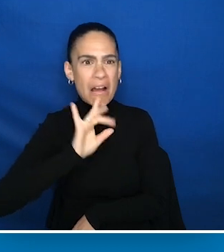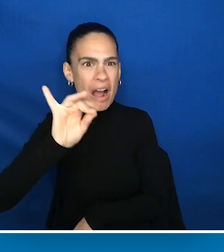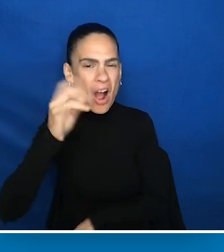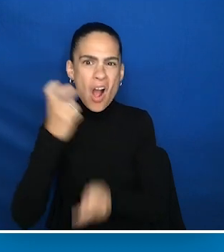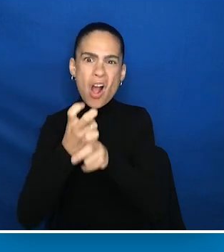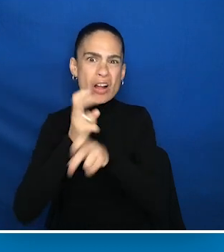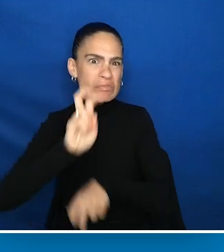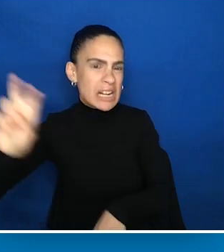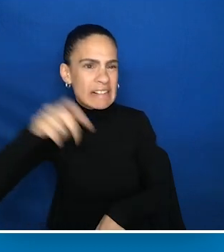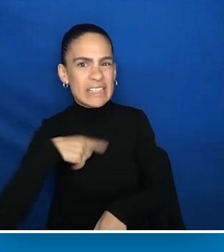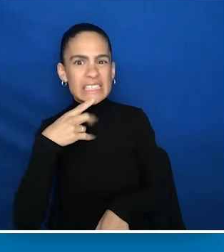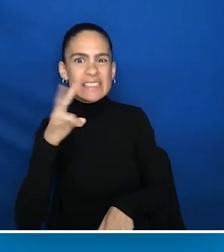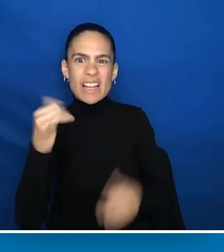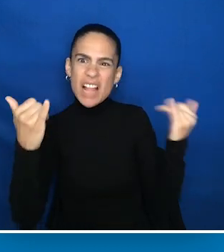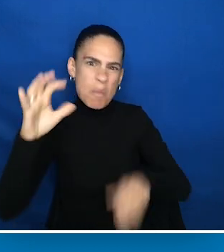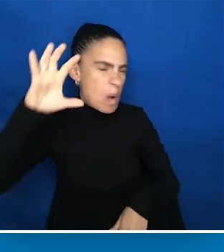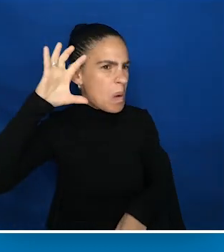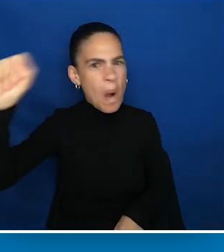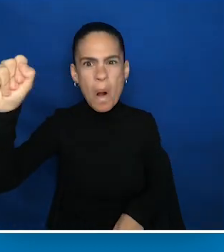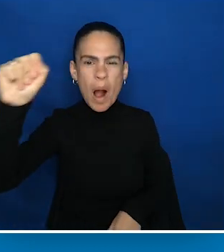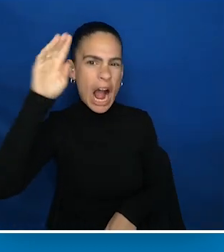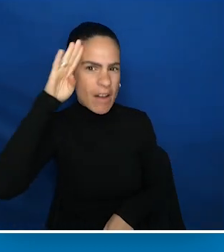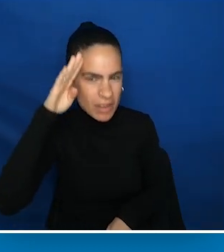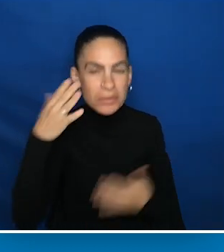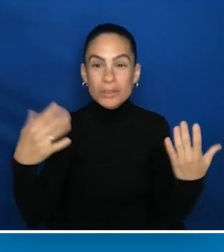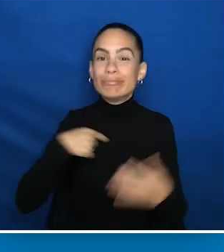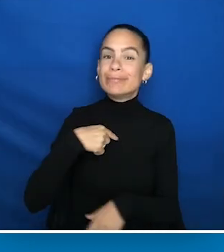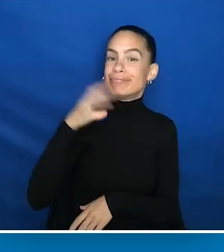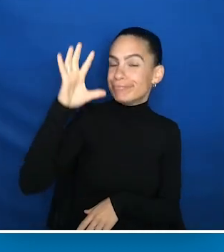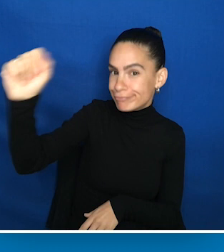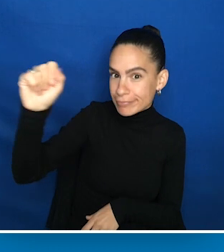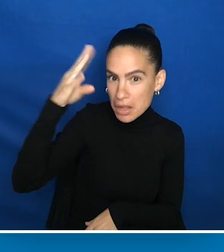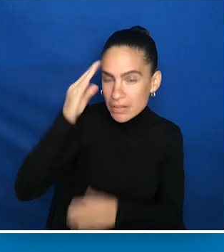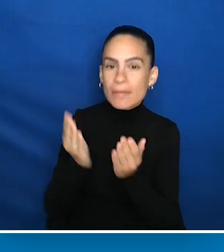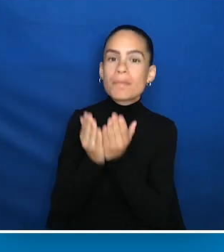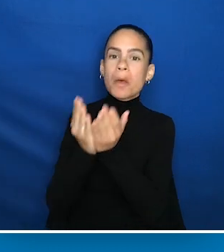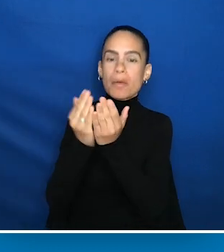I'm 79. We're going to Ireland." So we went to Ireland and we're on this boat and I'm trying to climb up this ladder.